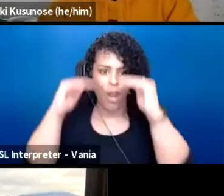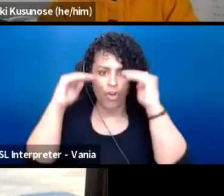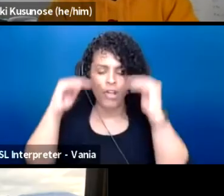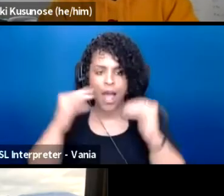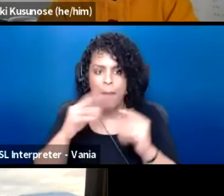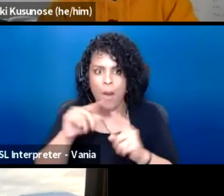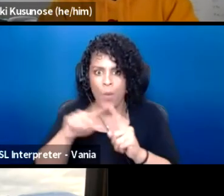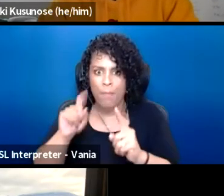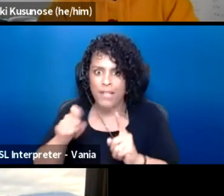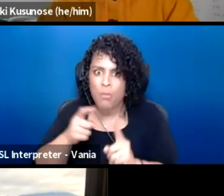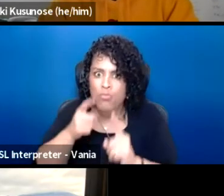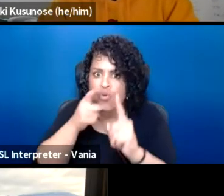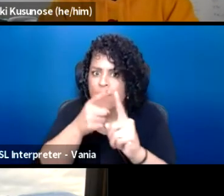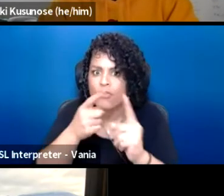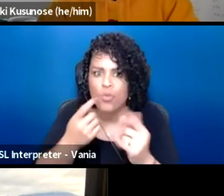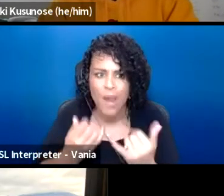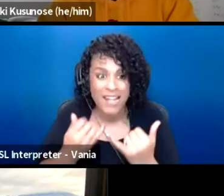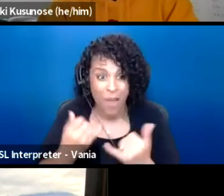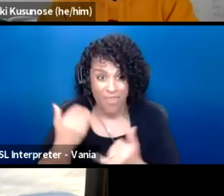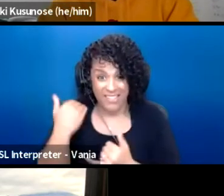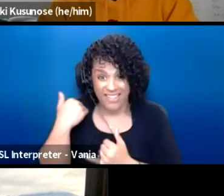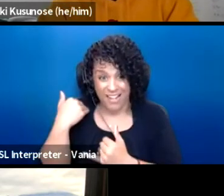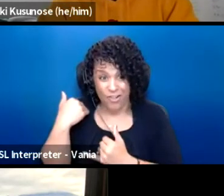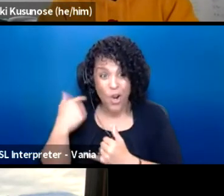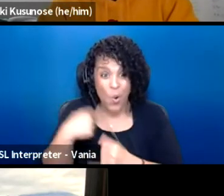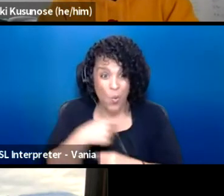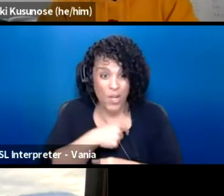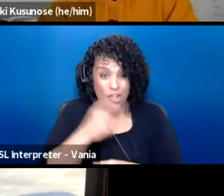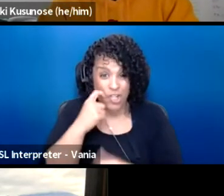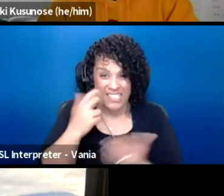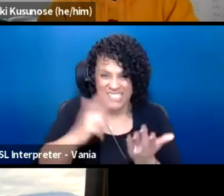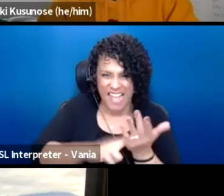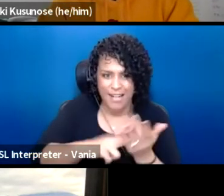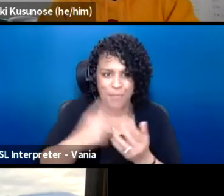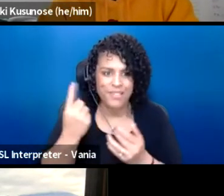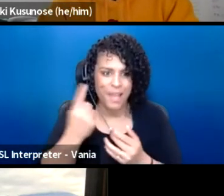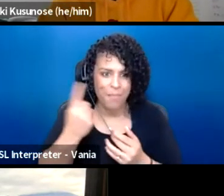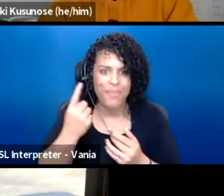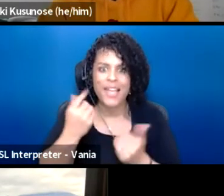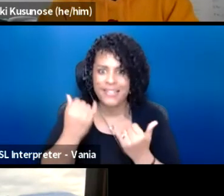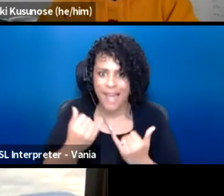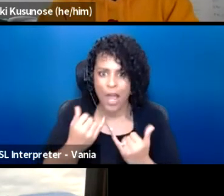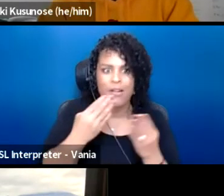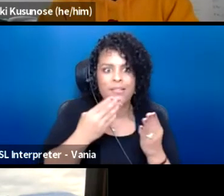This next year, we just signed the letter today in fact, moving even more intentionally that way.